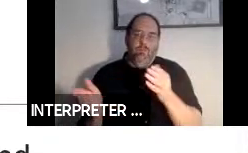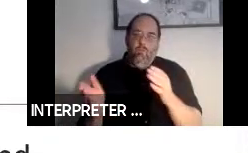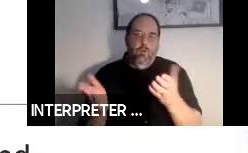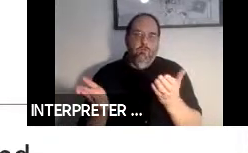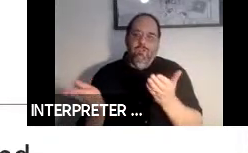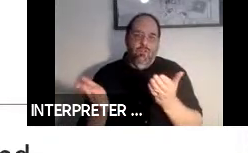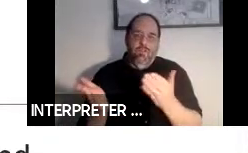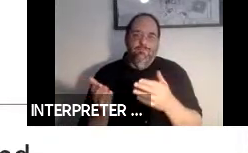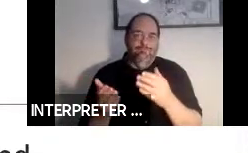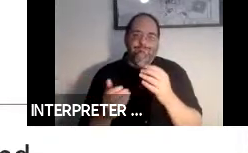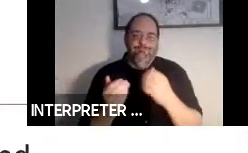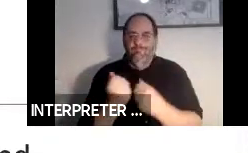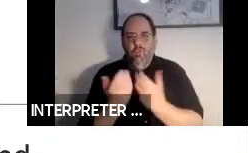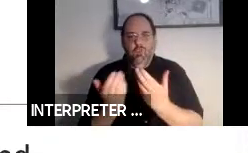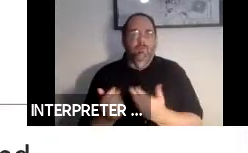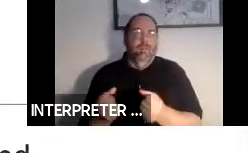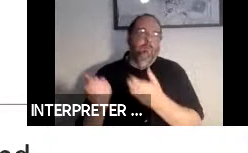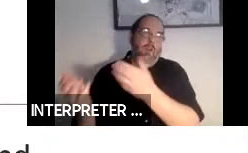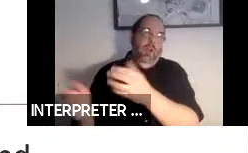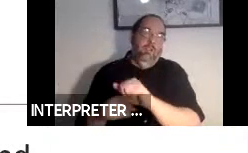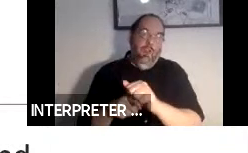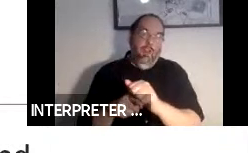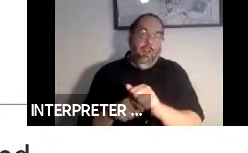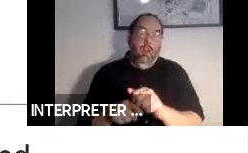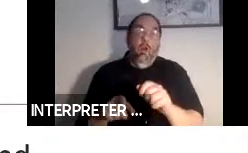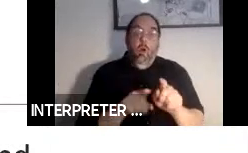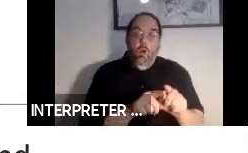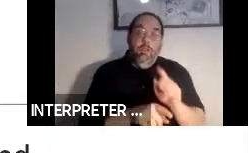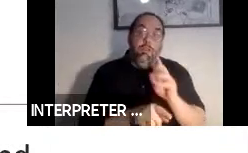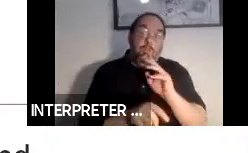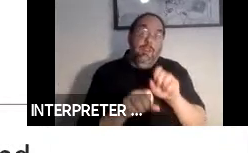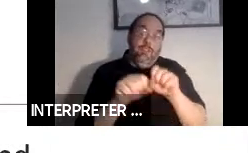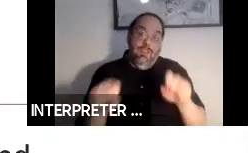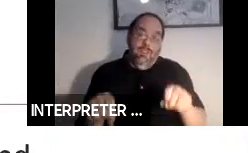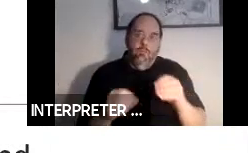The other thing we know that speech systems are going to become increasingly common for these